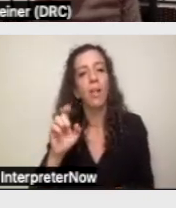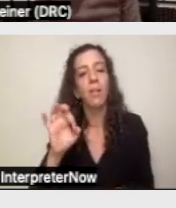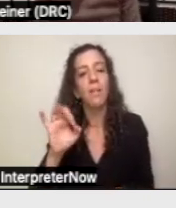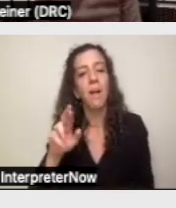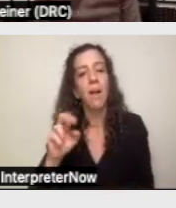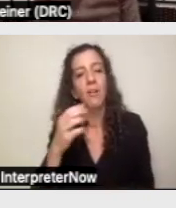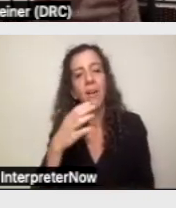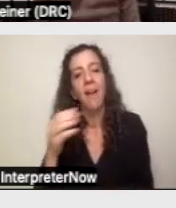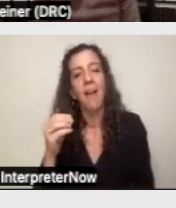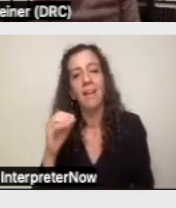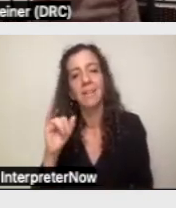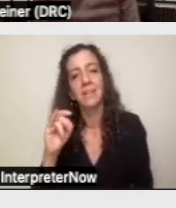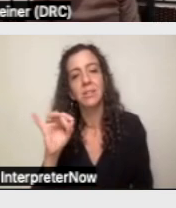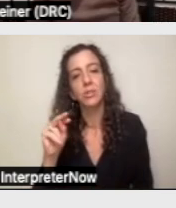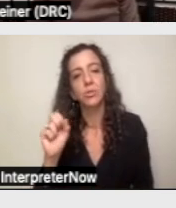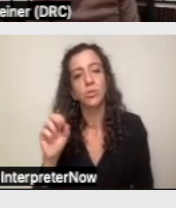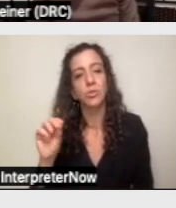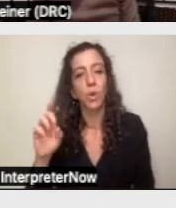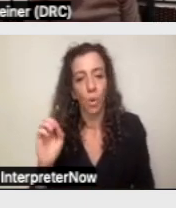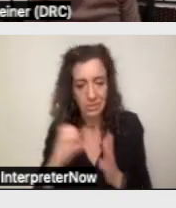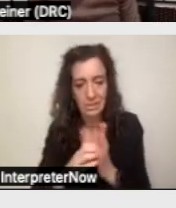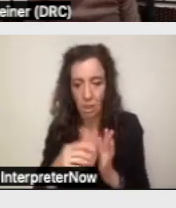Code that describes that complaint process.